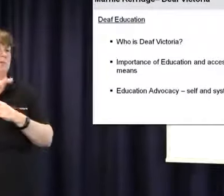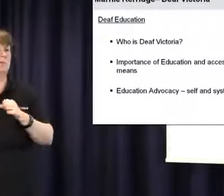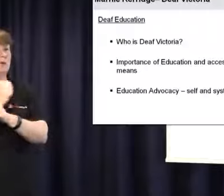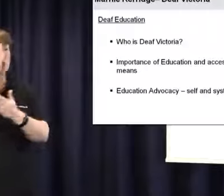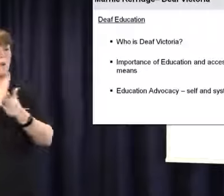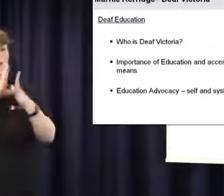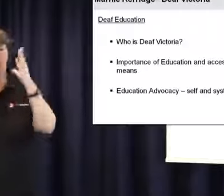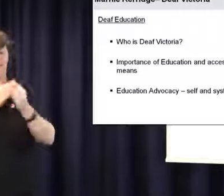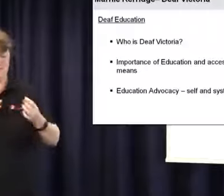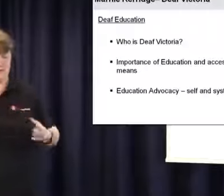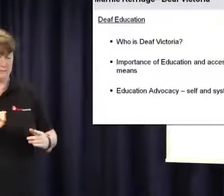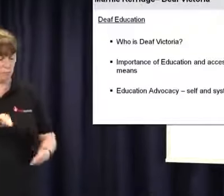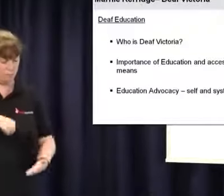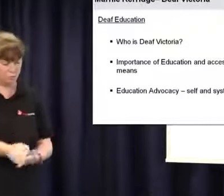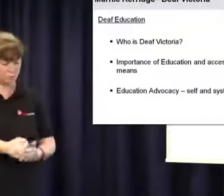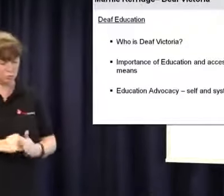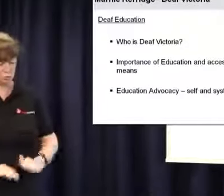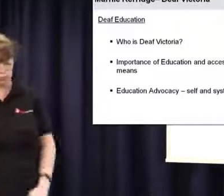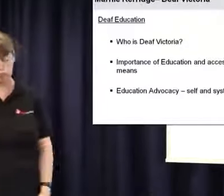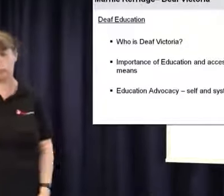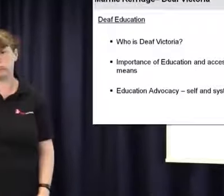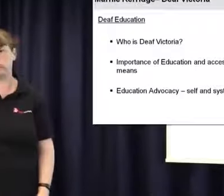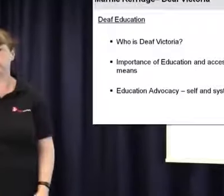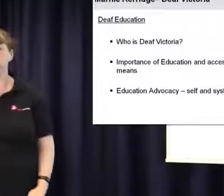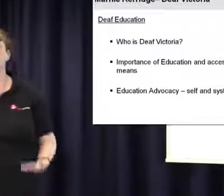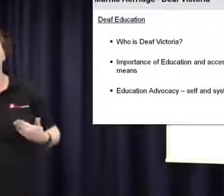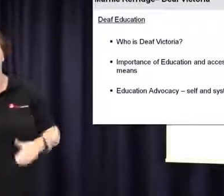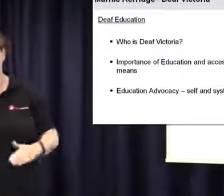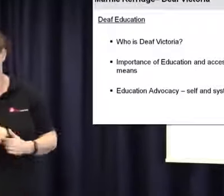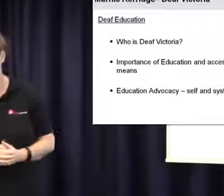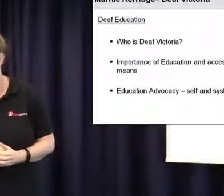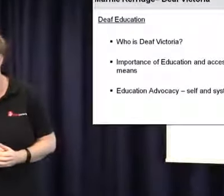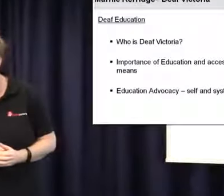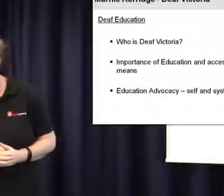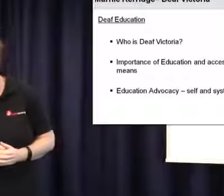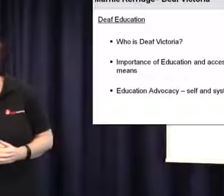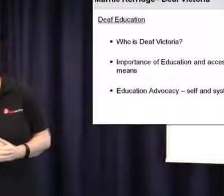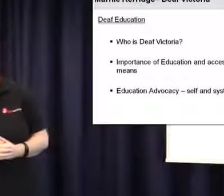struggle. So advocacy is incredibly important. We're looking at a child when they first enter